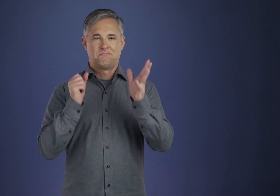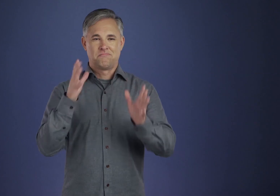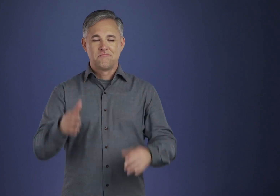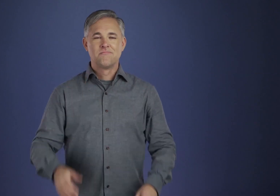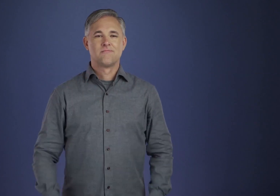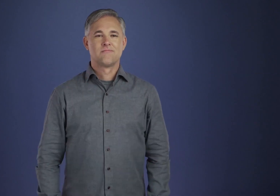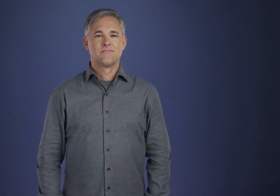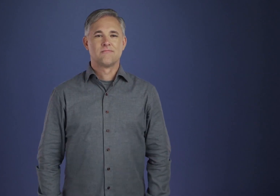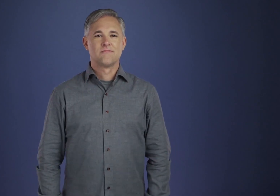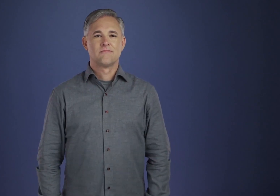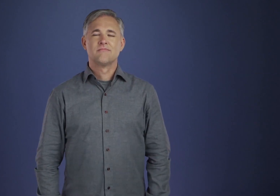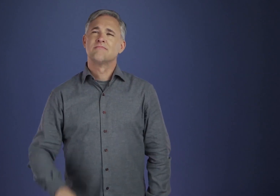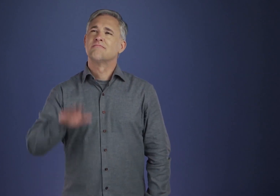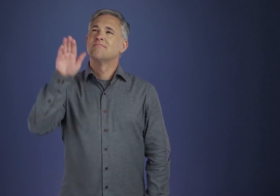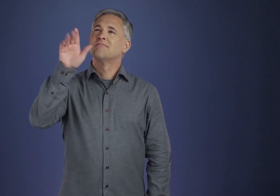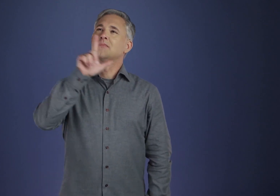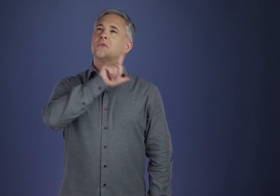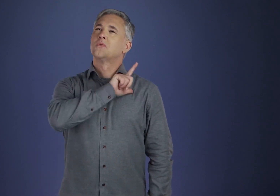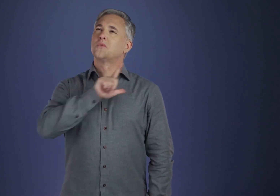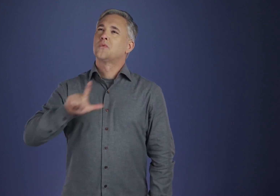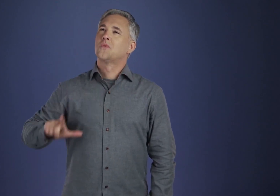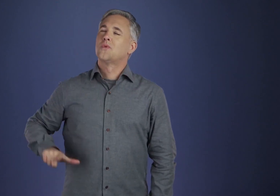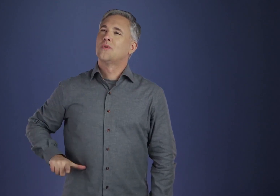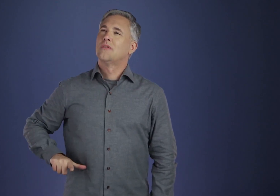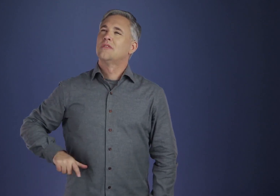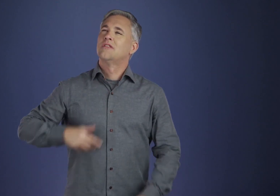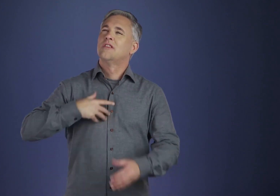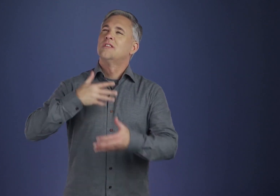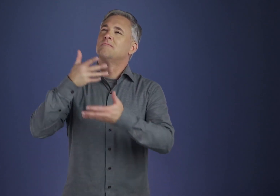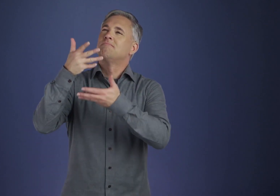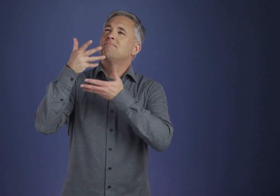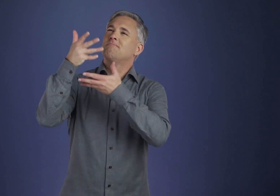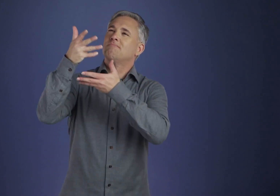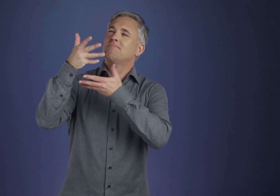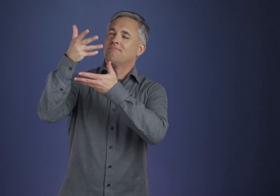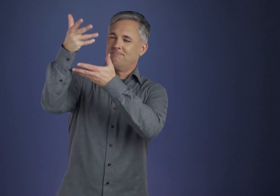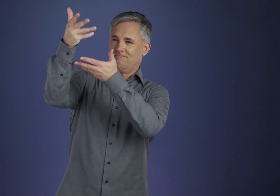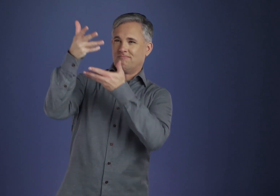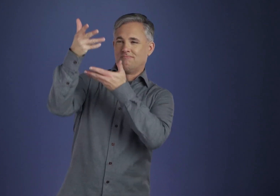“Lord, make me a channel of thy peace —